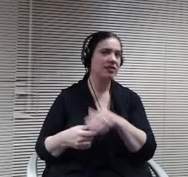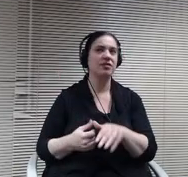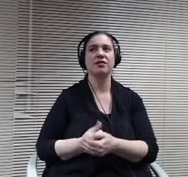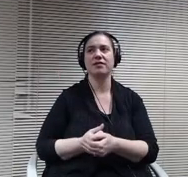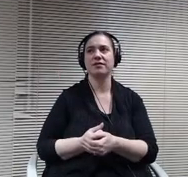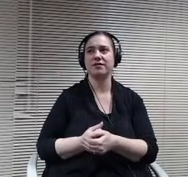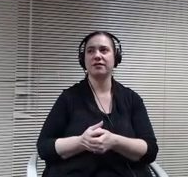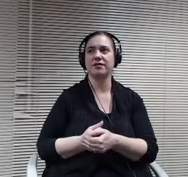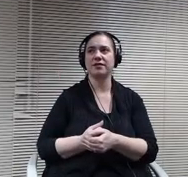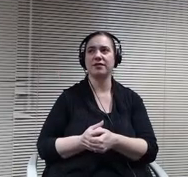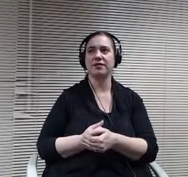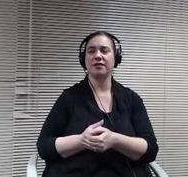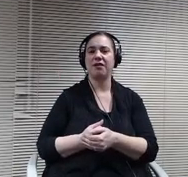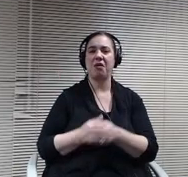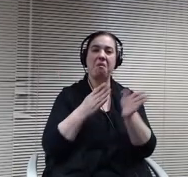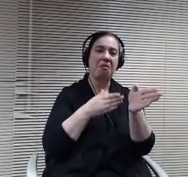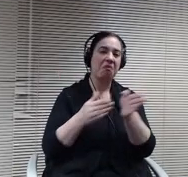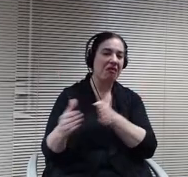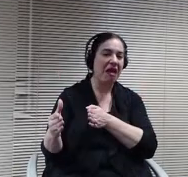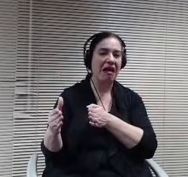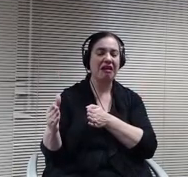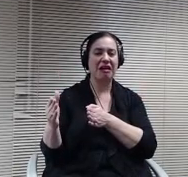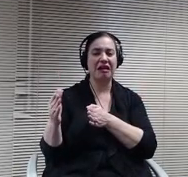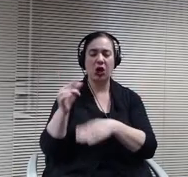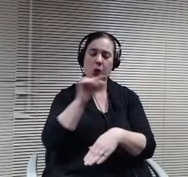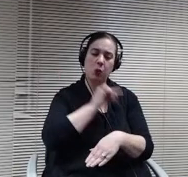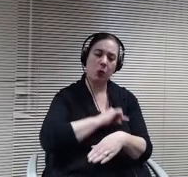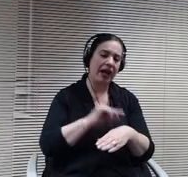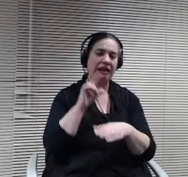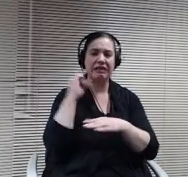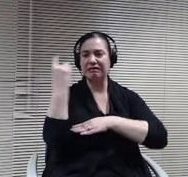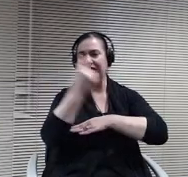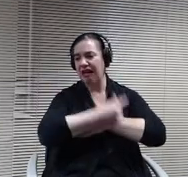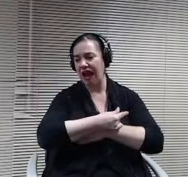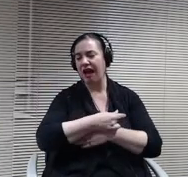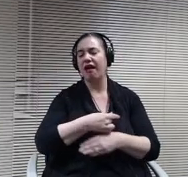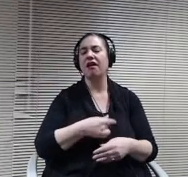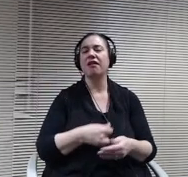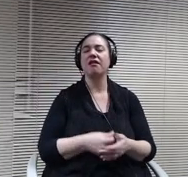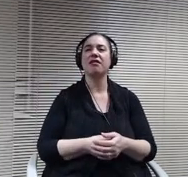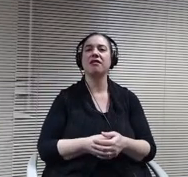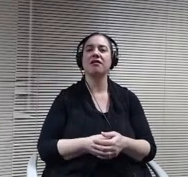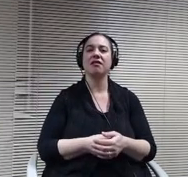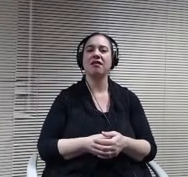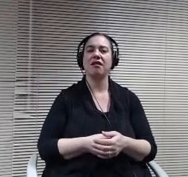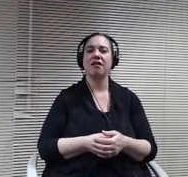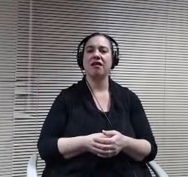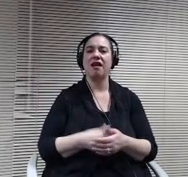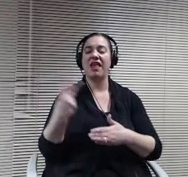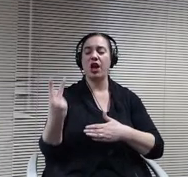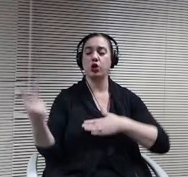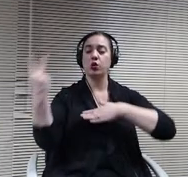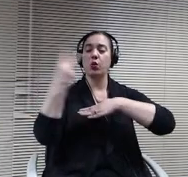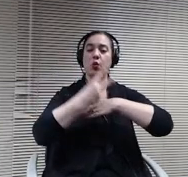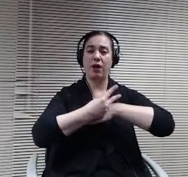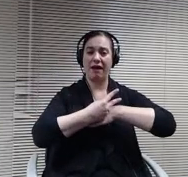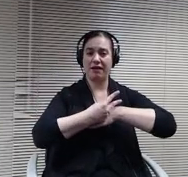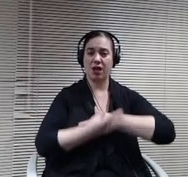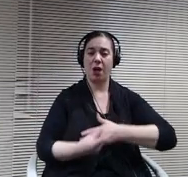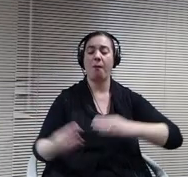planning day, and then they'll have two more days of planning for getting the high school open